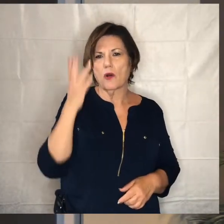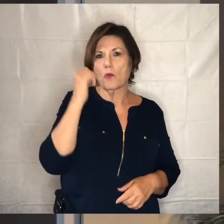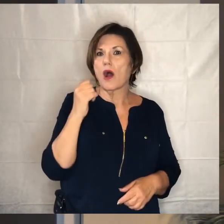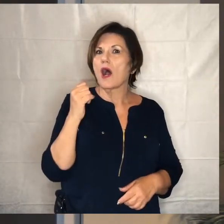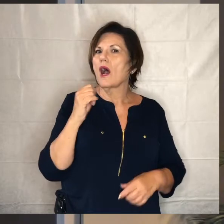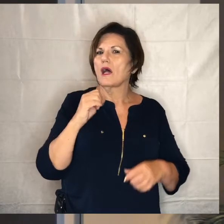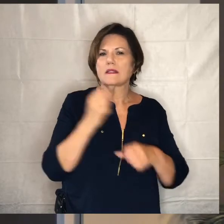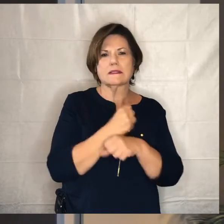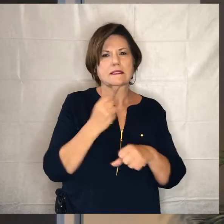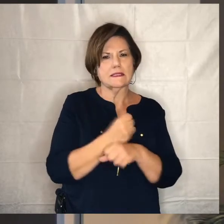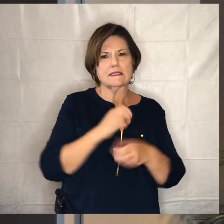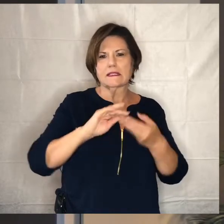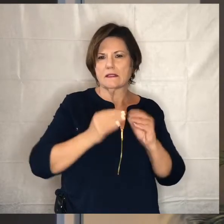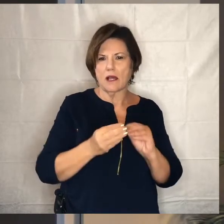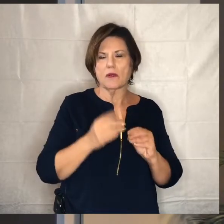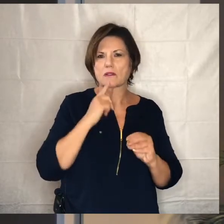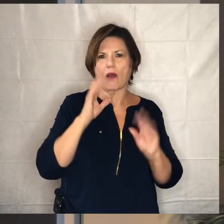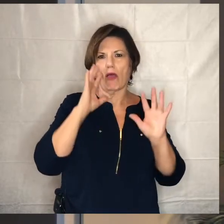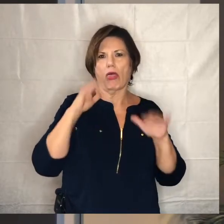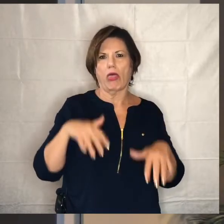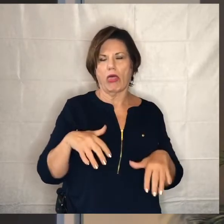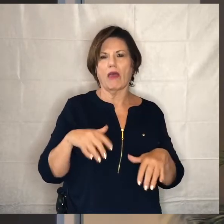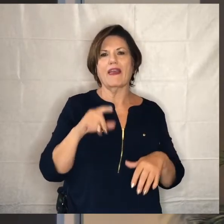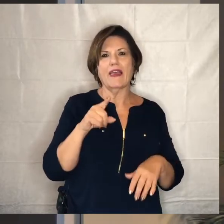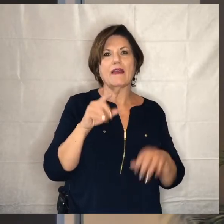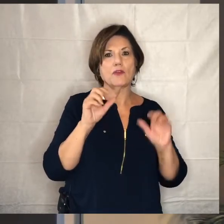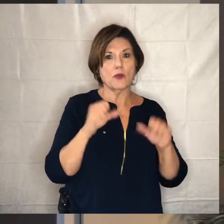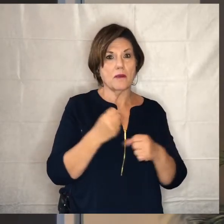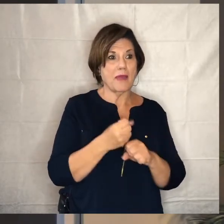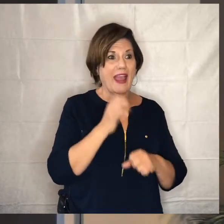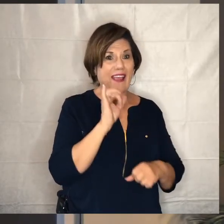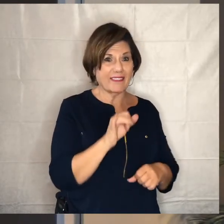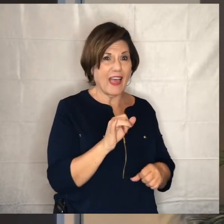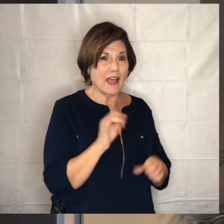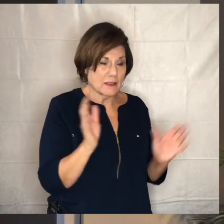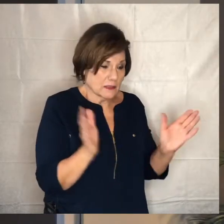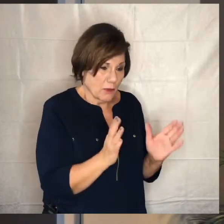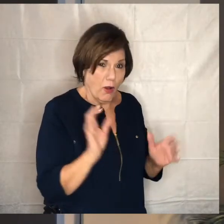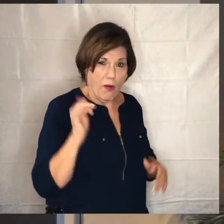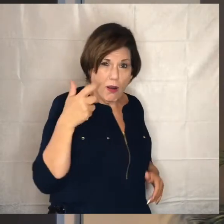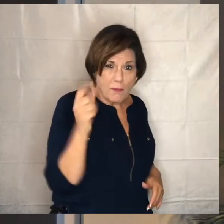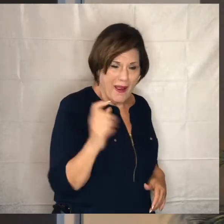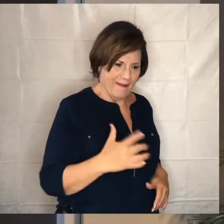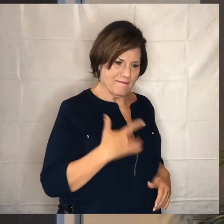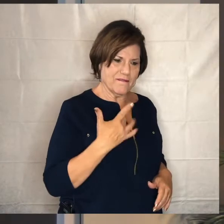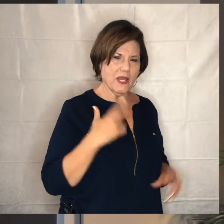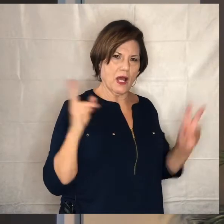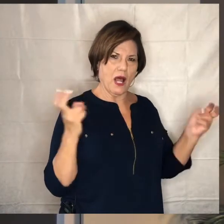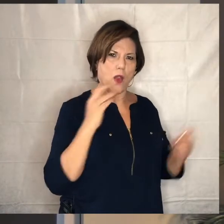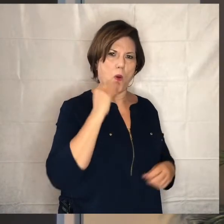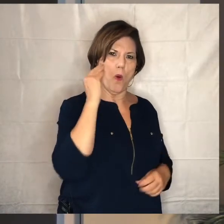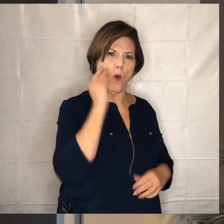are absolutely staggering wherein if you can make that little apartment feel like a home and feel like there's